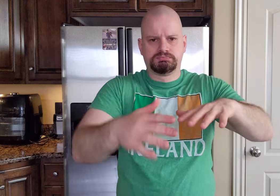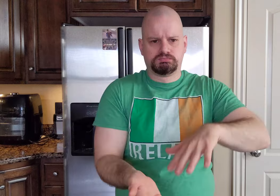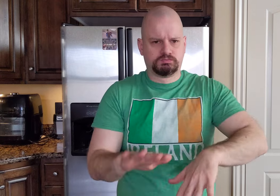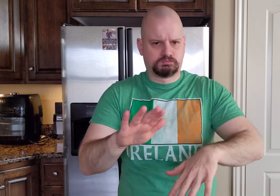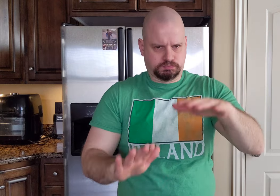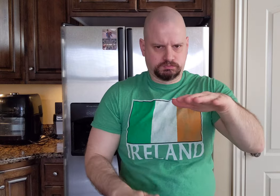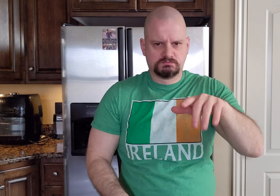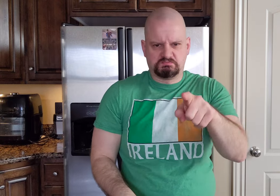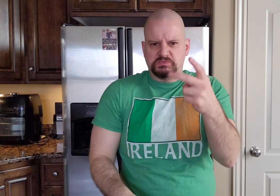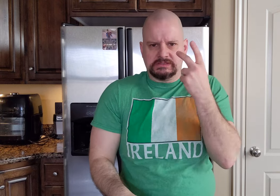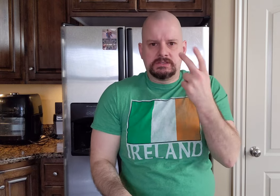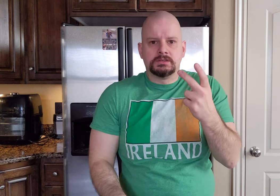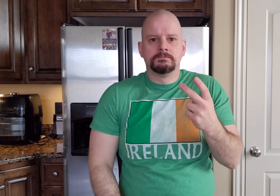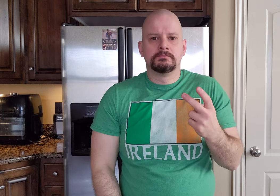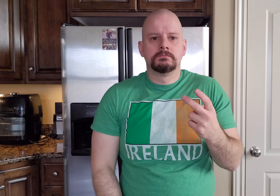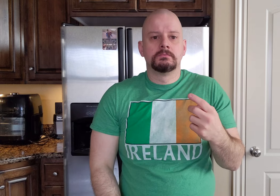as you already saw that.